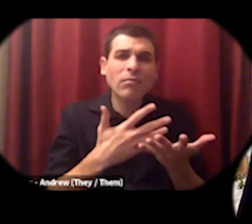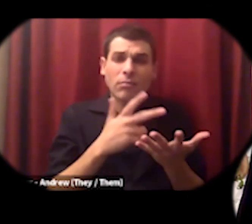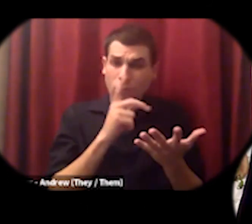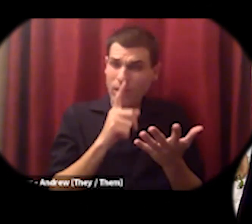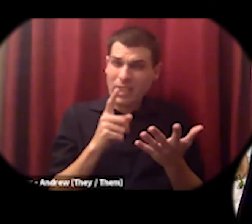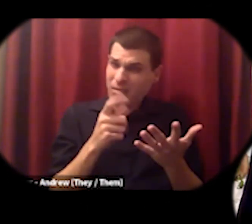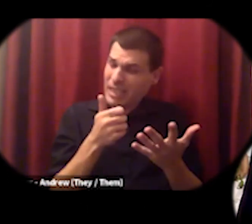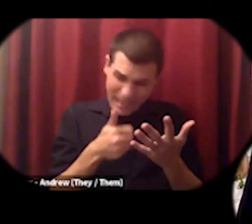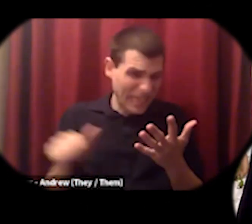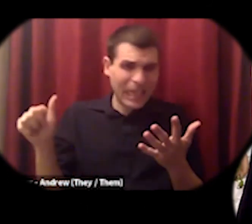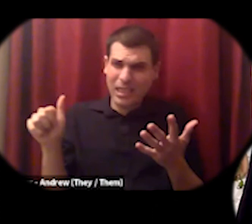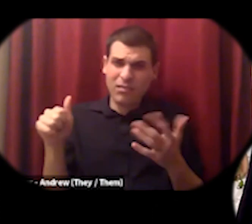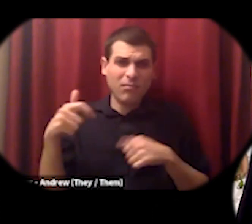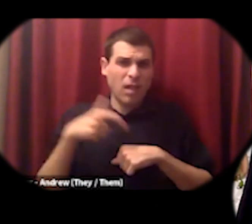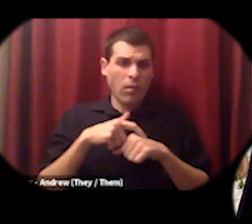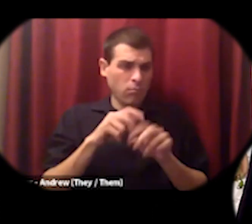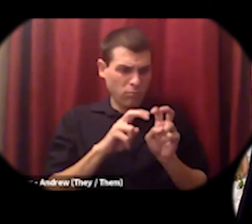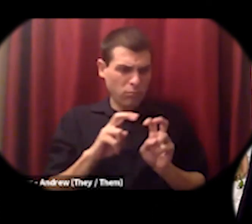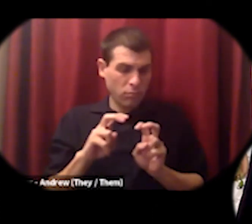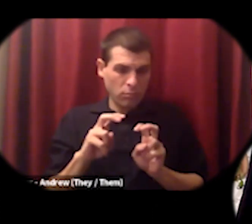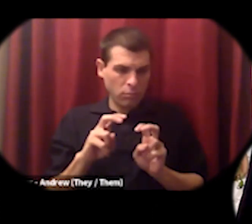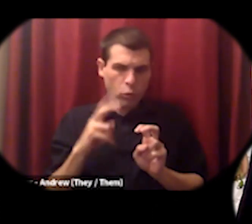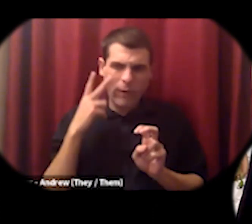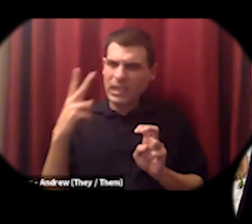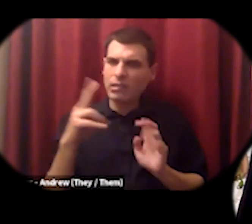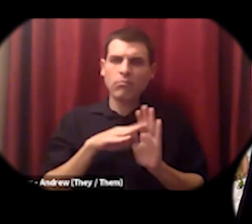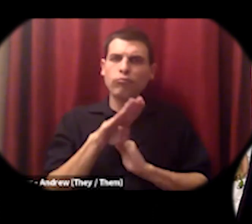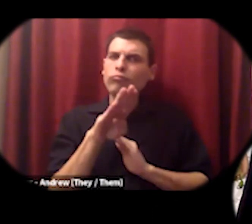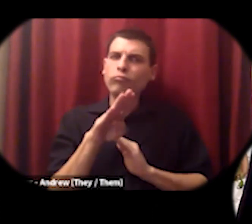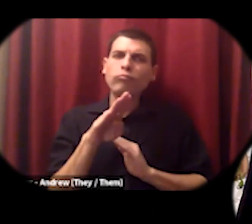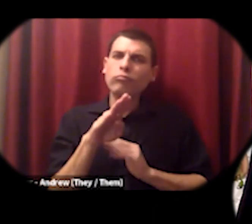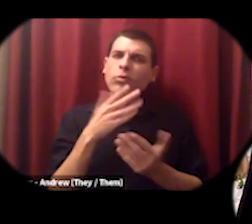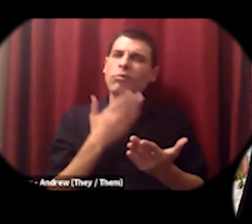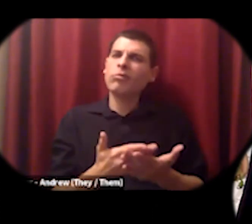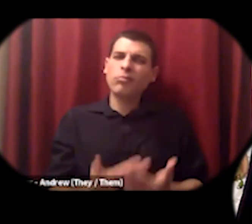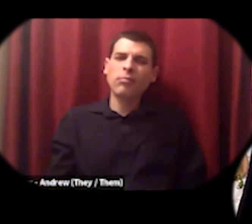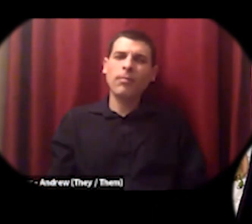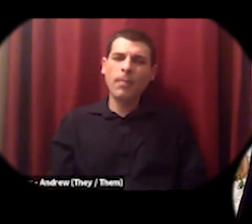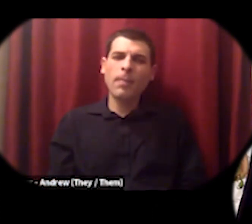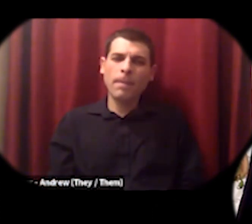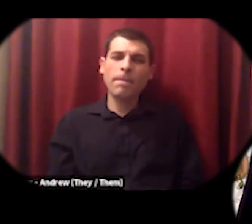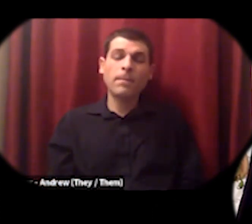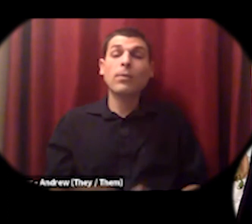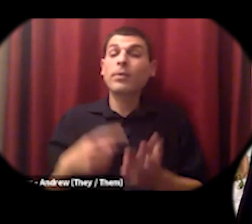economic situations whether that business went on and lasted decades or whether it lasted